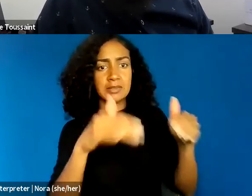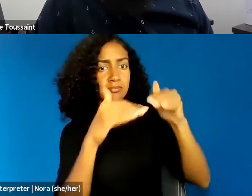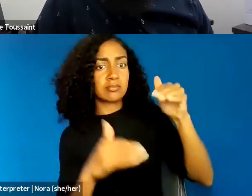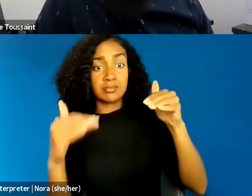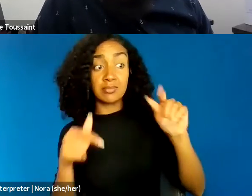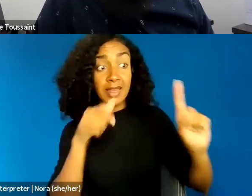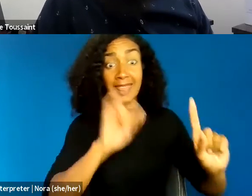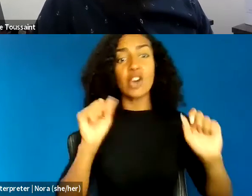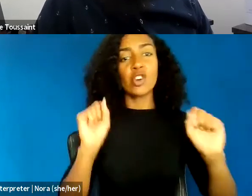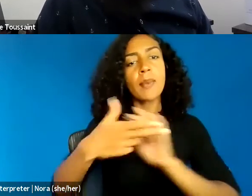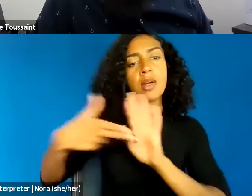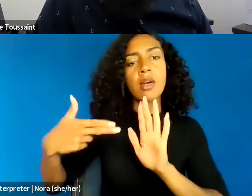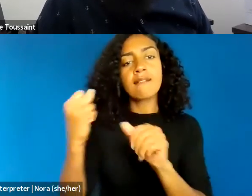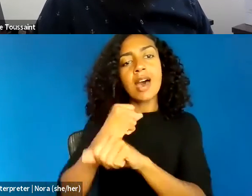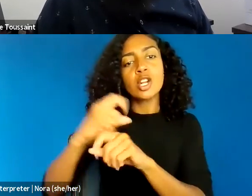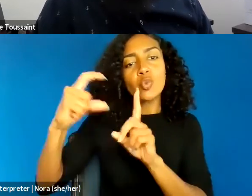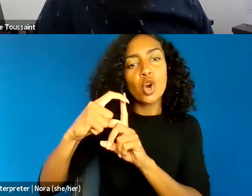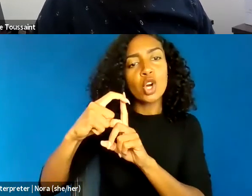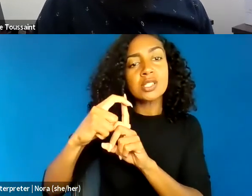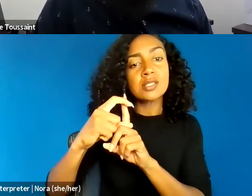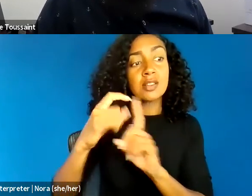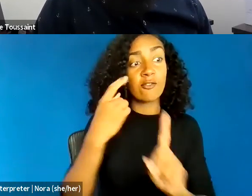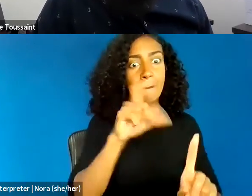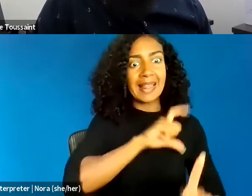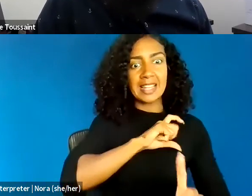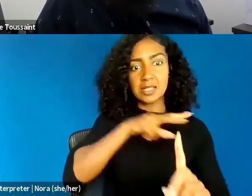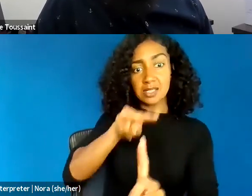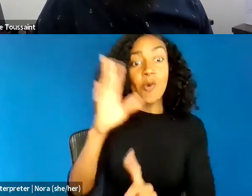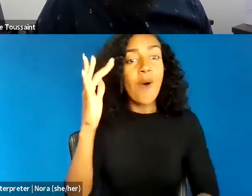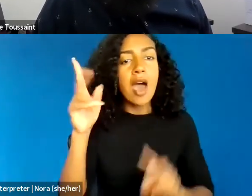because they disturb the peace? Here, I will set a second footnote,